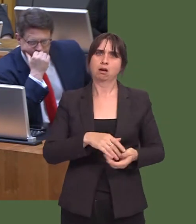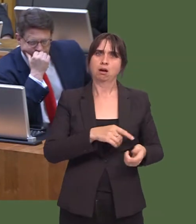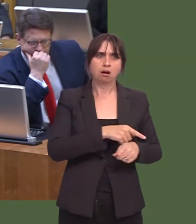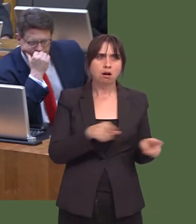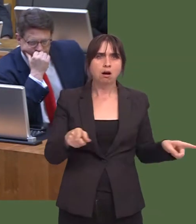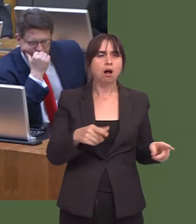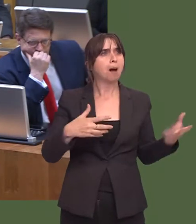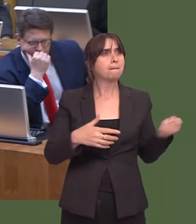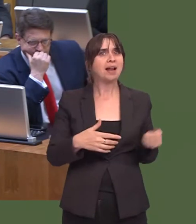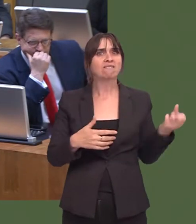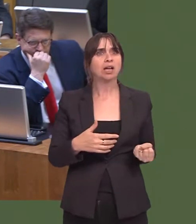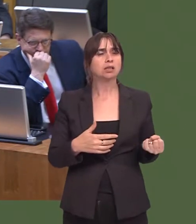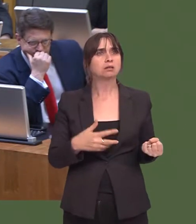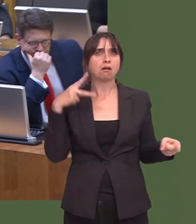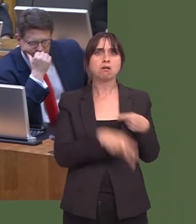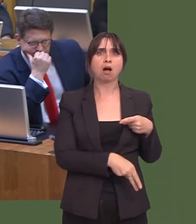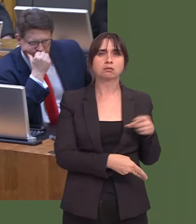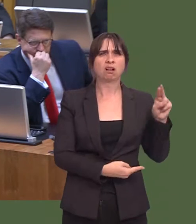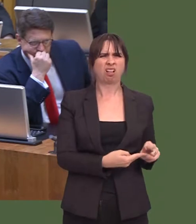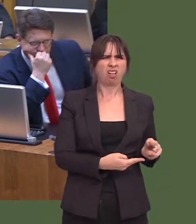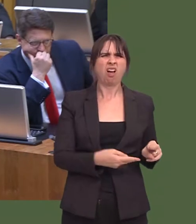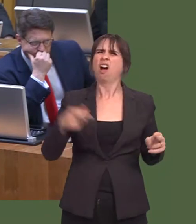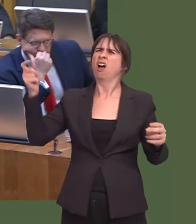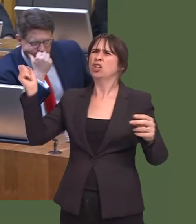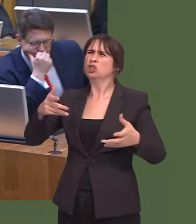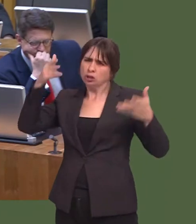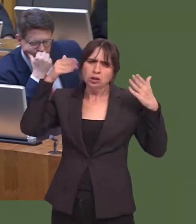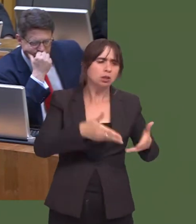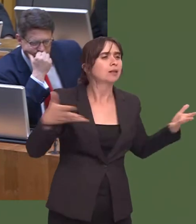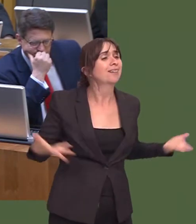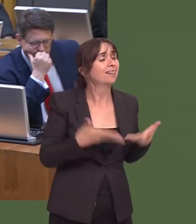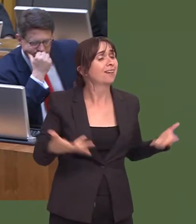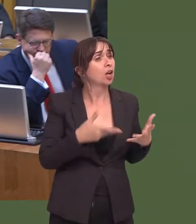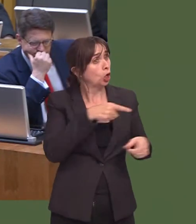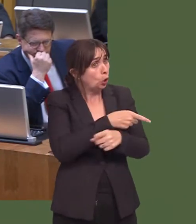Thatís what the focus should be onómaking sure that those people who are working hard,